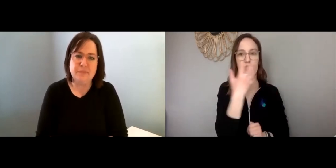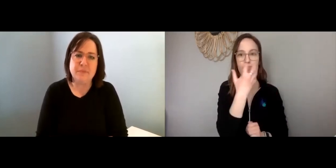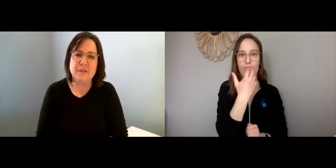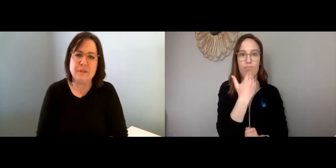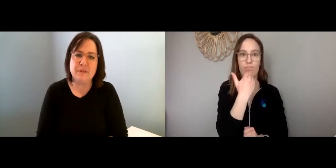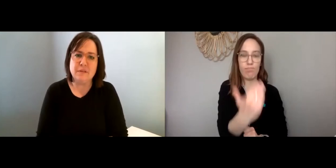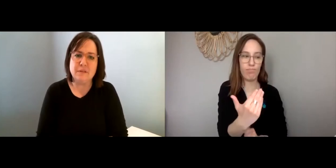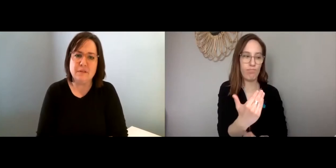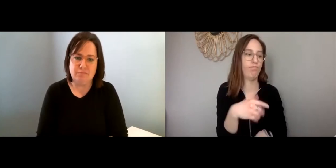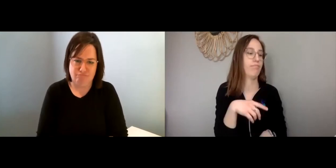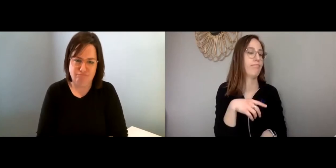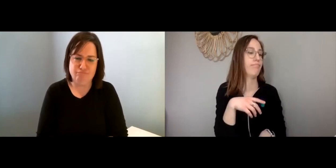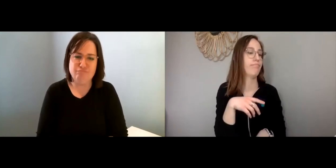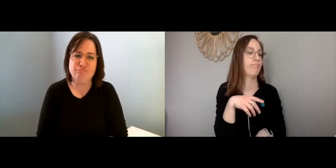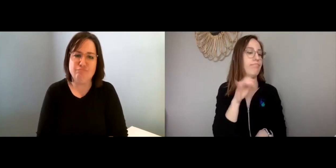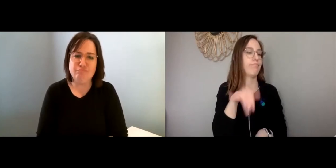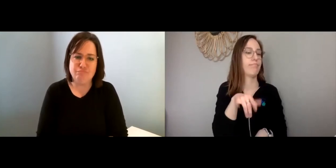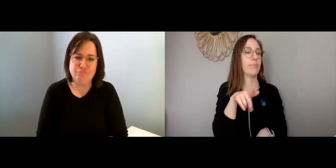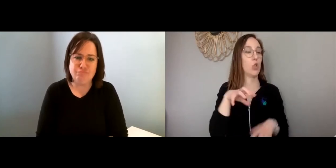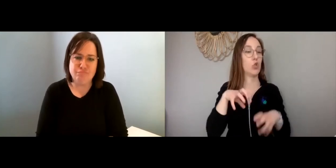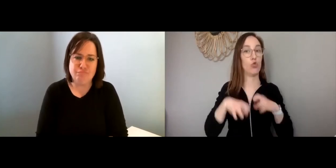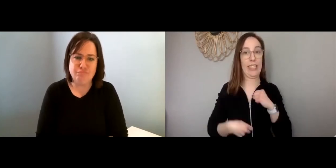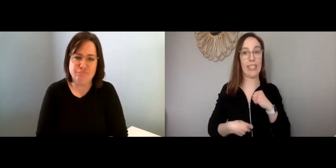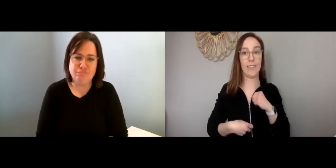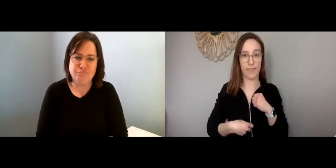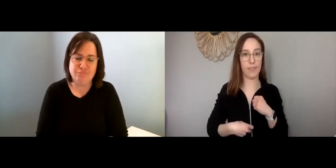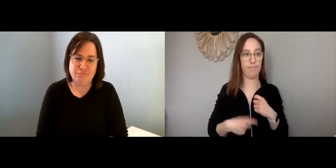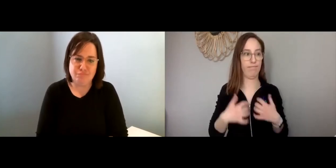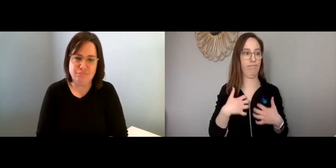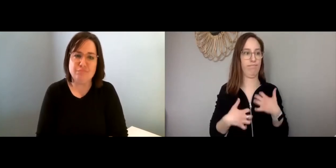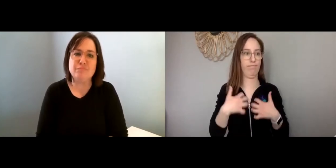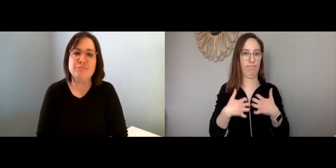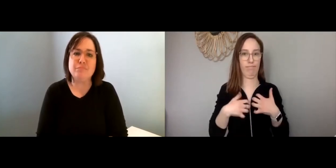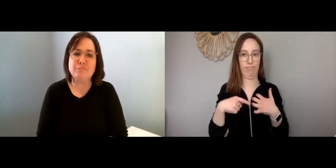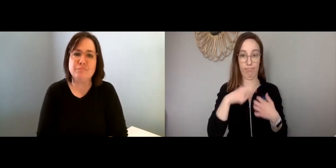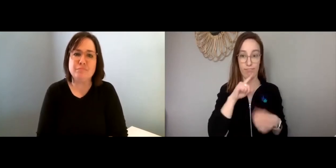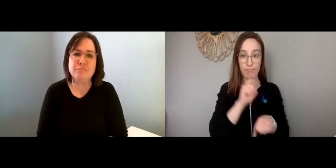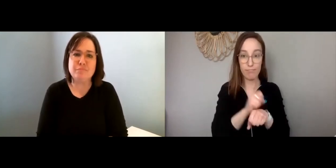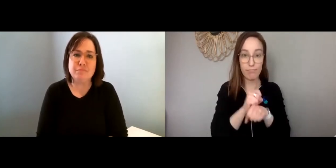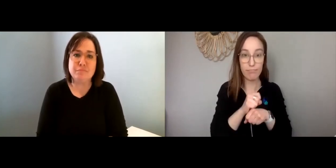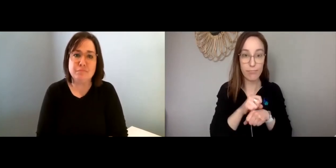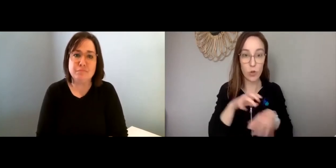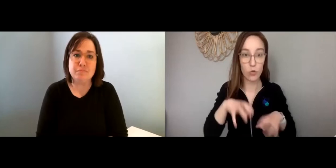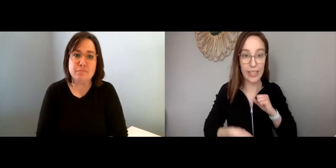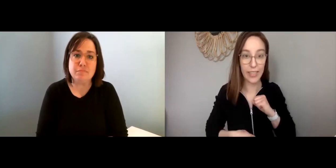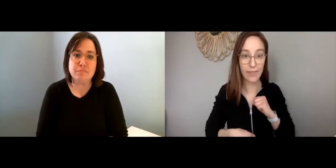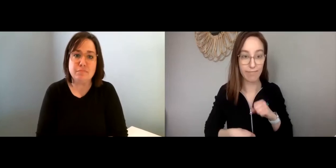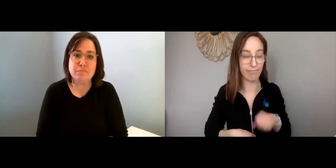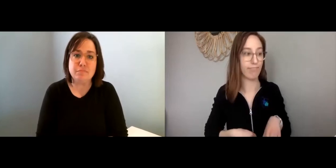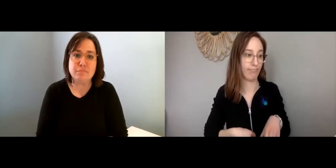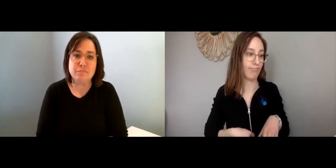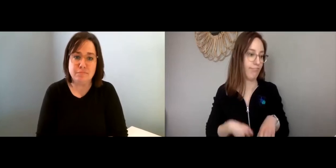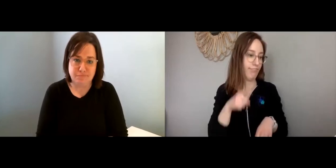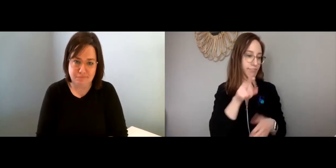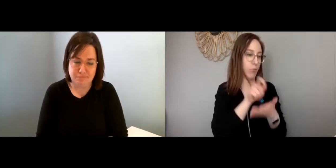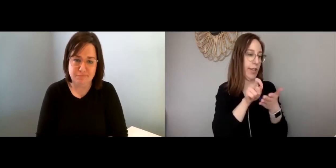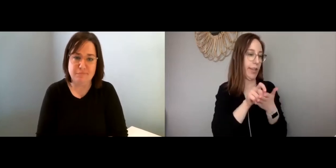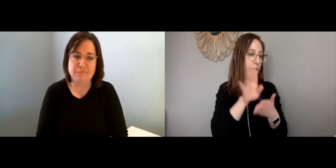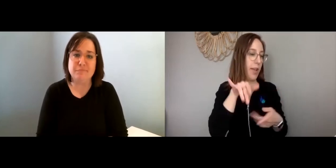We read a good article about this topic, related to grief and the emotions that accompany it